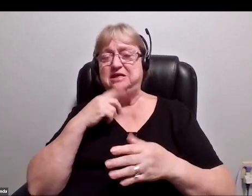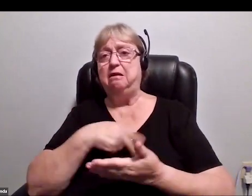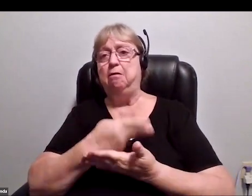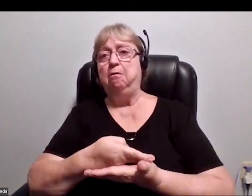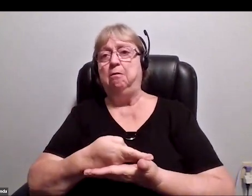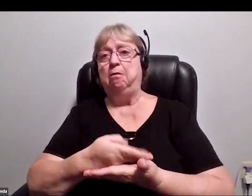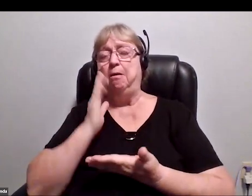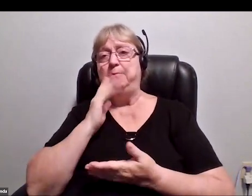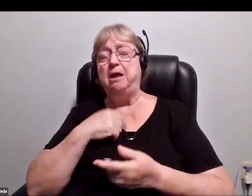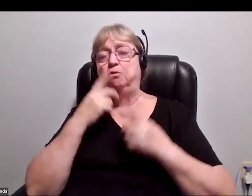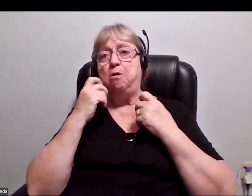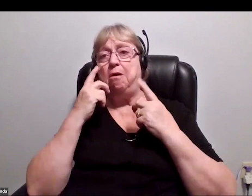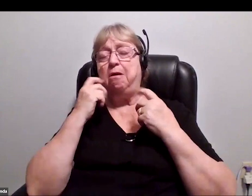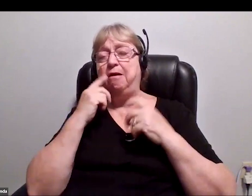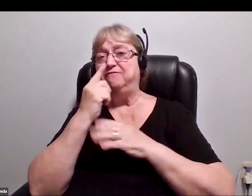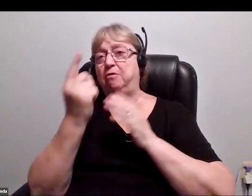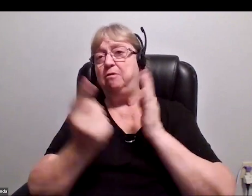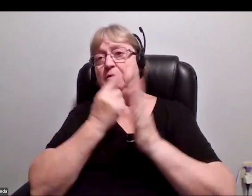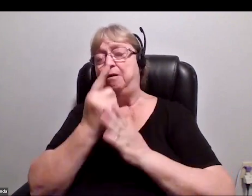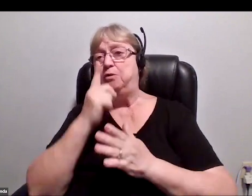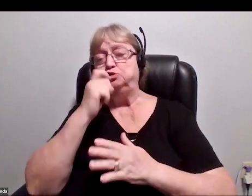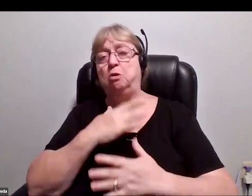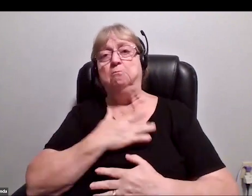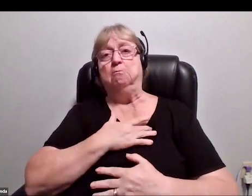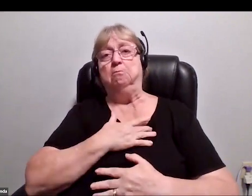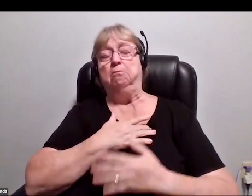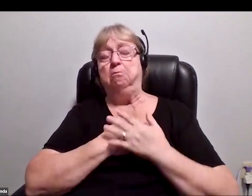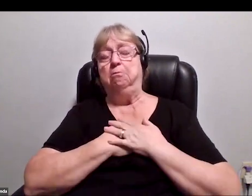so moved by this, because this image really spoke to a lot of the things we wanted to do